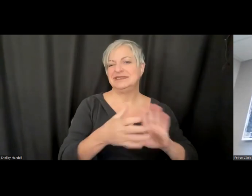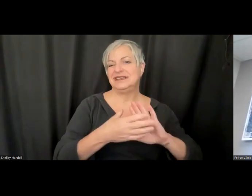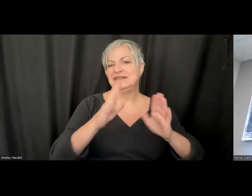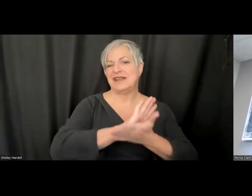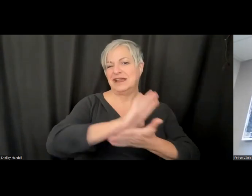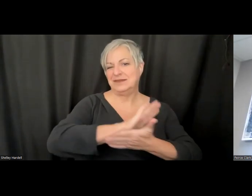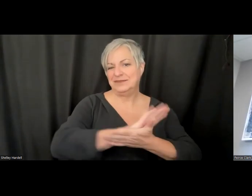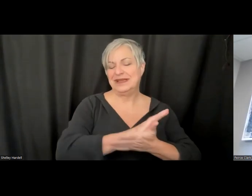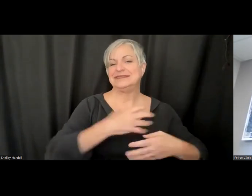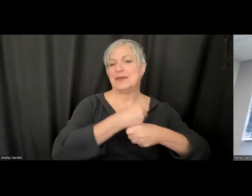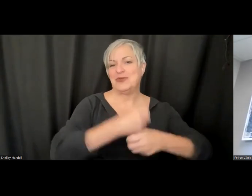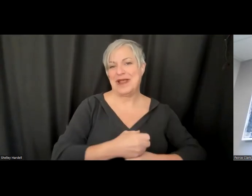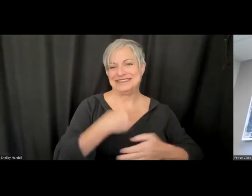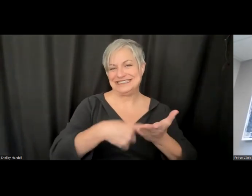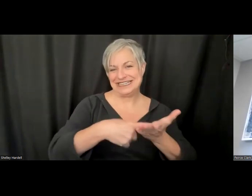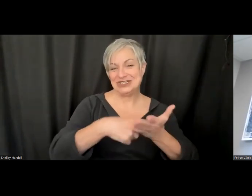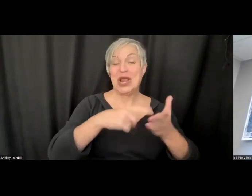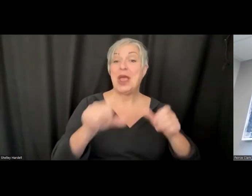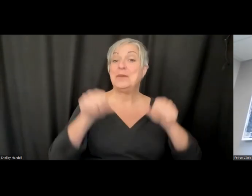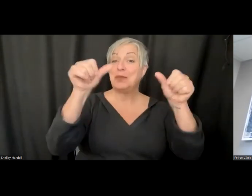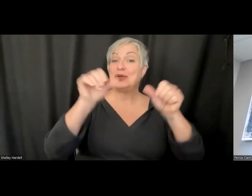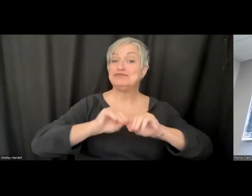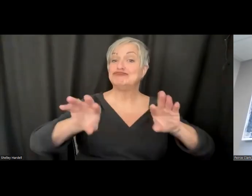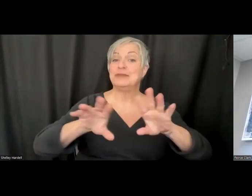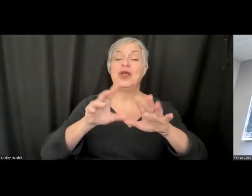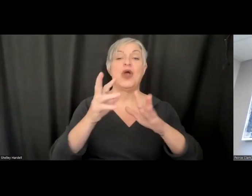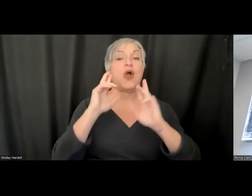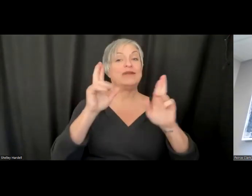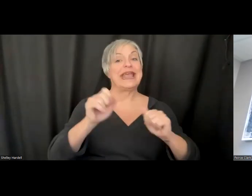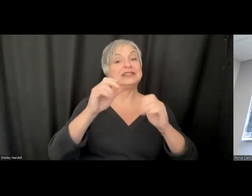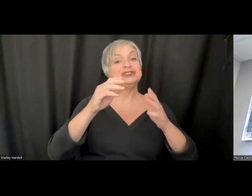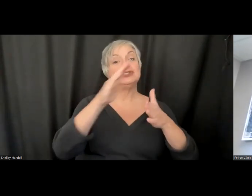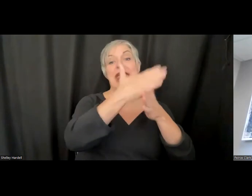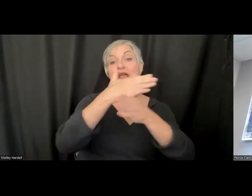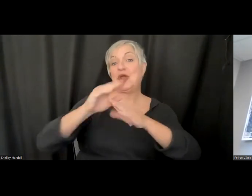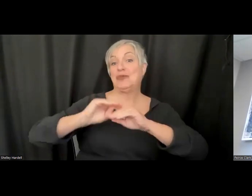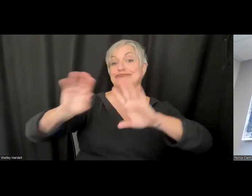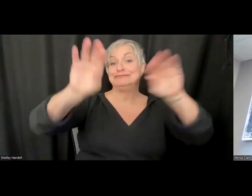everybody, and hopefully everybody can distribute those to their network so we can bubble up some of the main